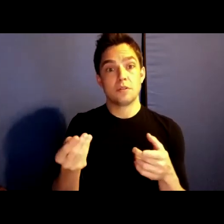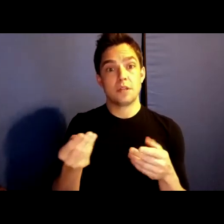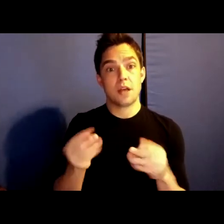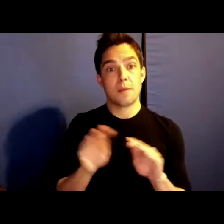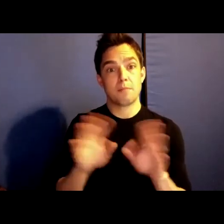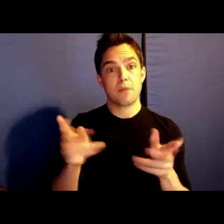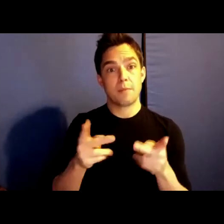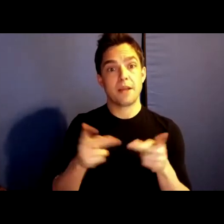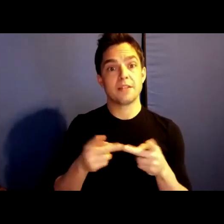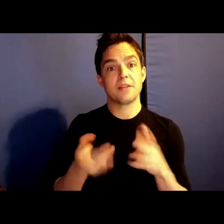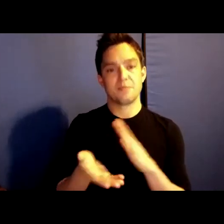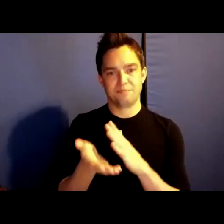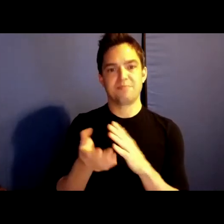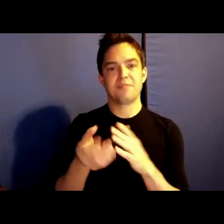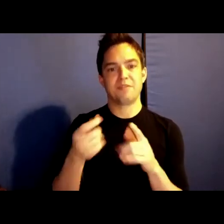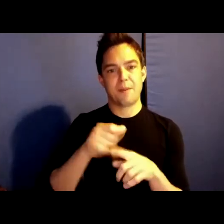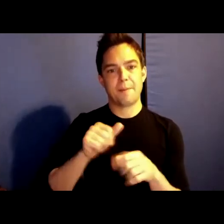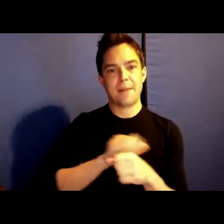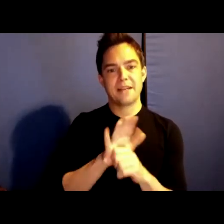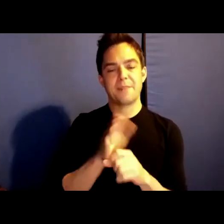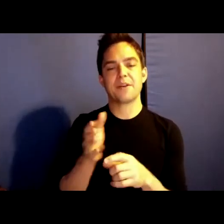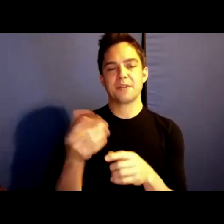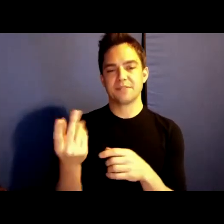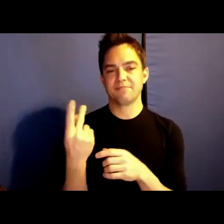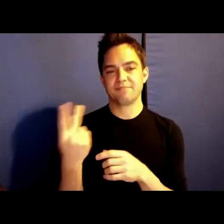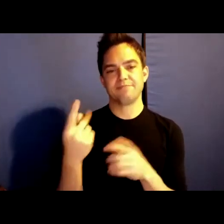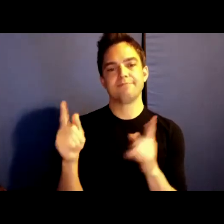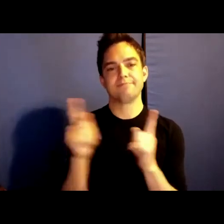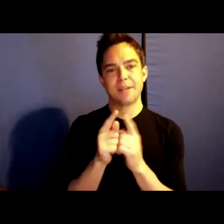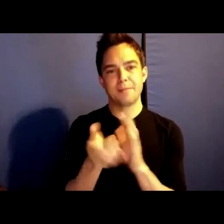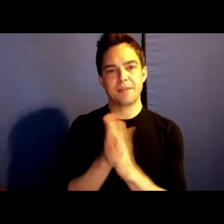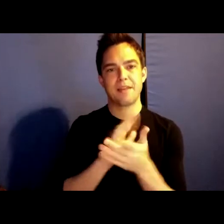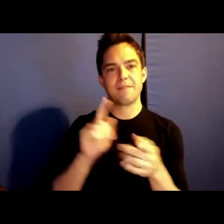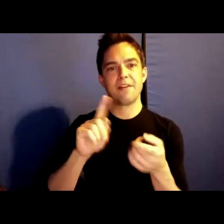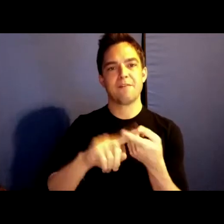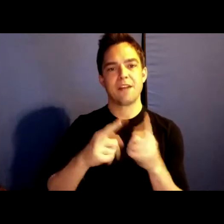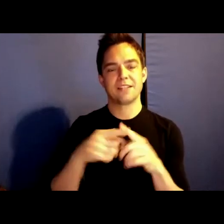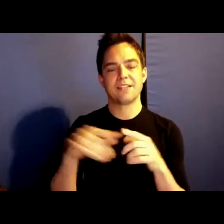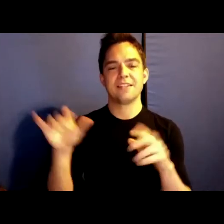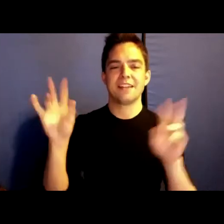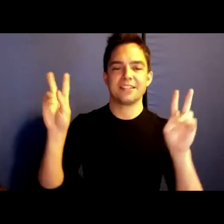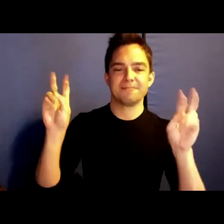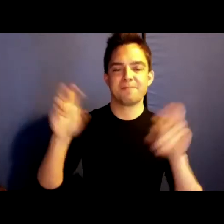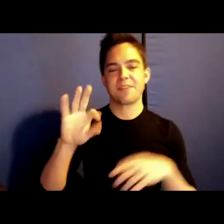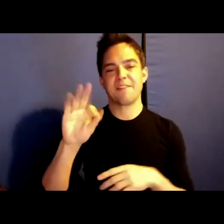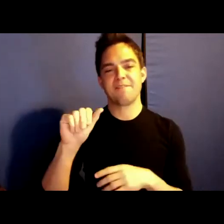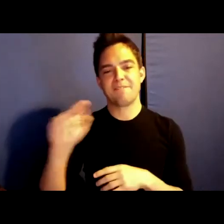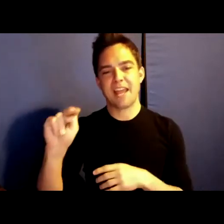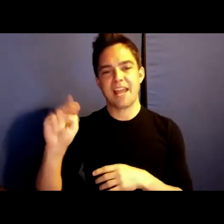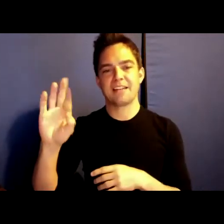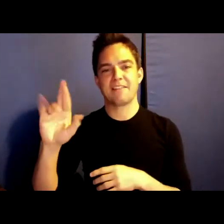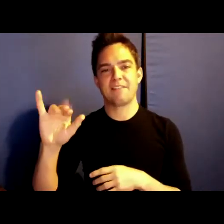with Julietta. A relationship we once referred to as fan friends. I think we are just regular friends now, but